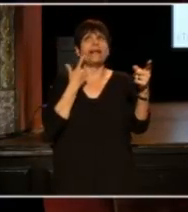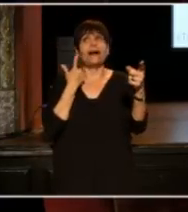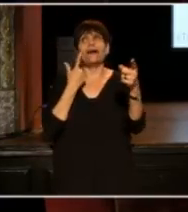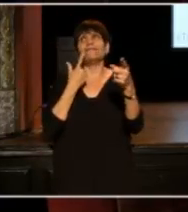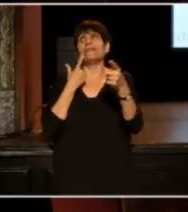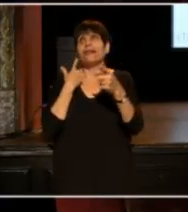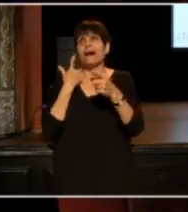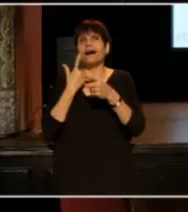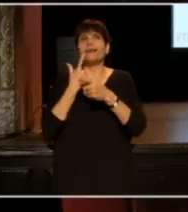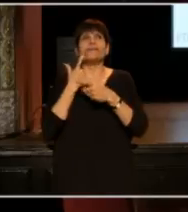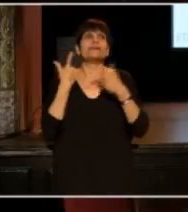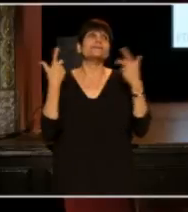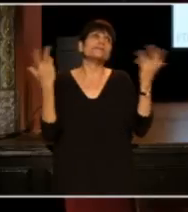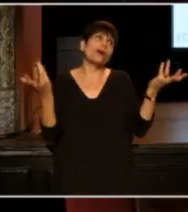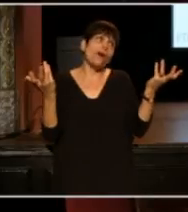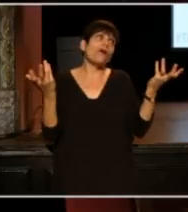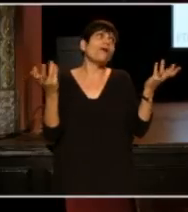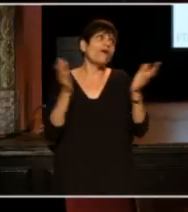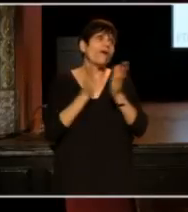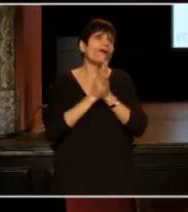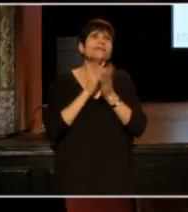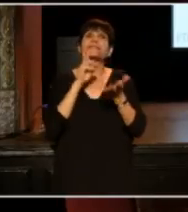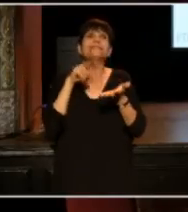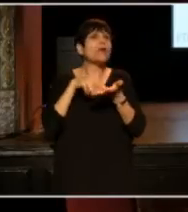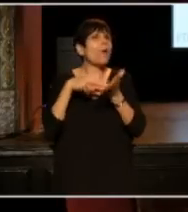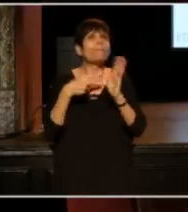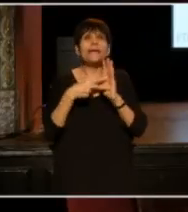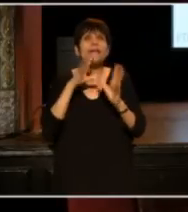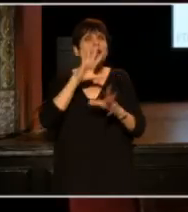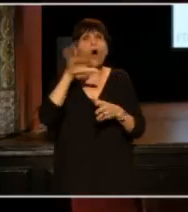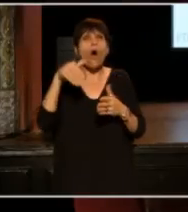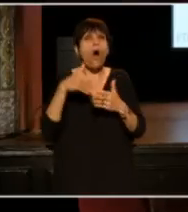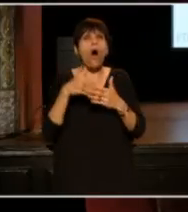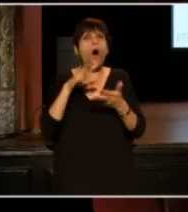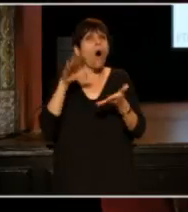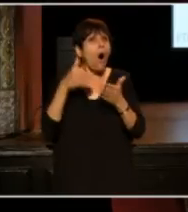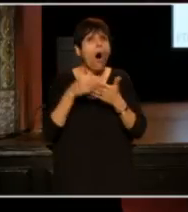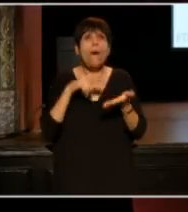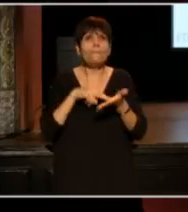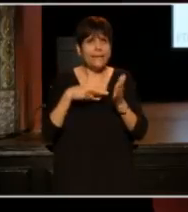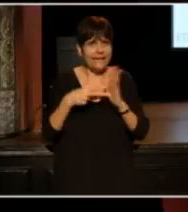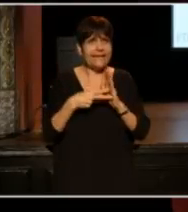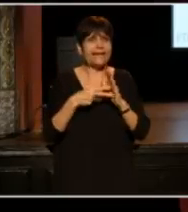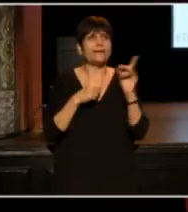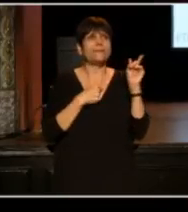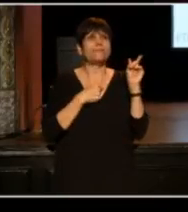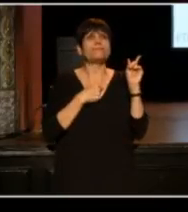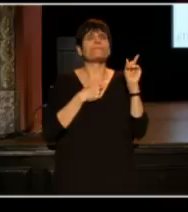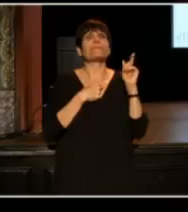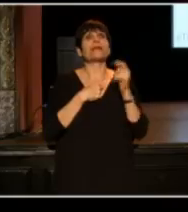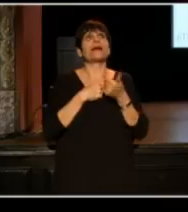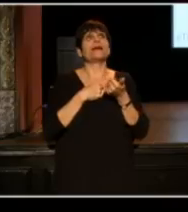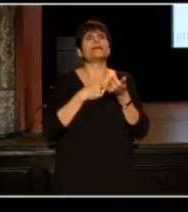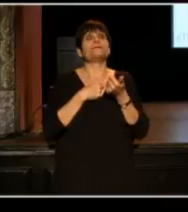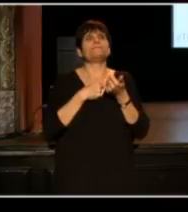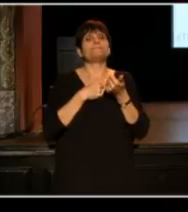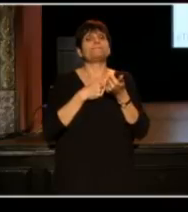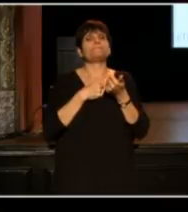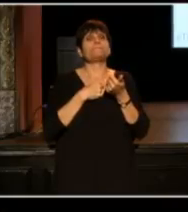So what does all of this mean? I have in some ways been to the future,